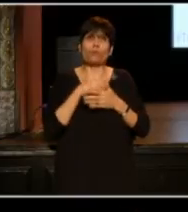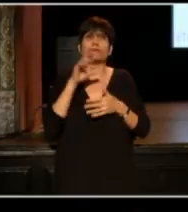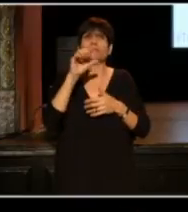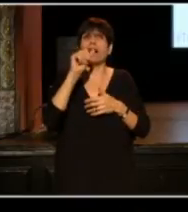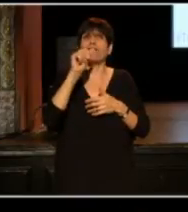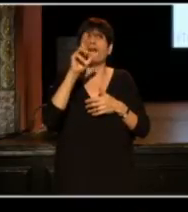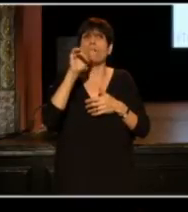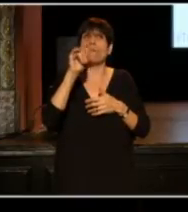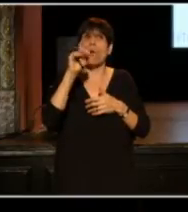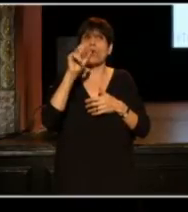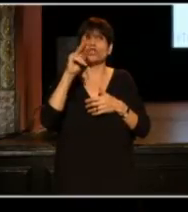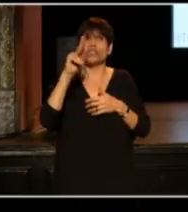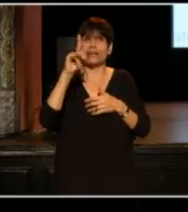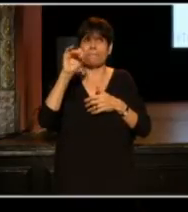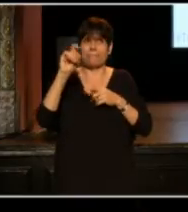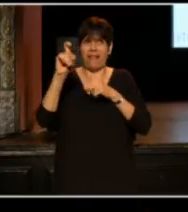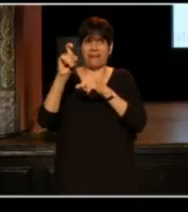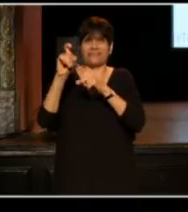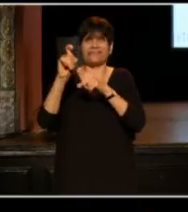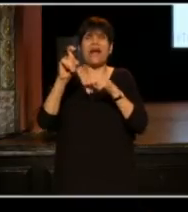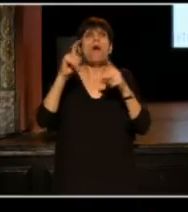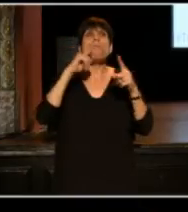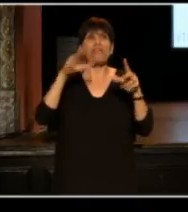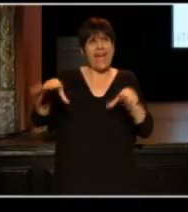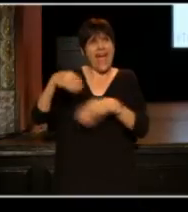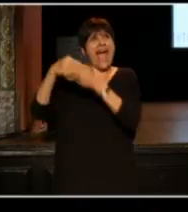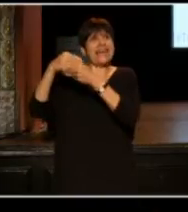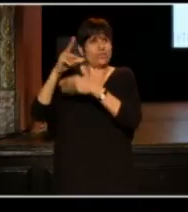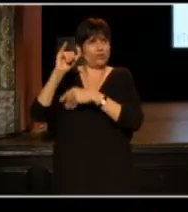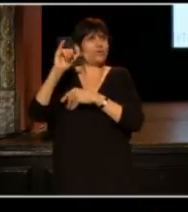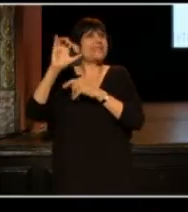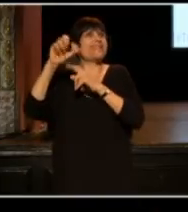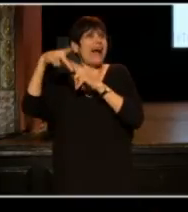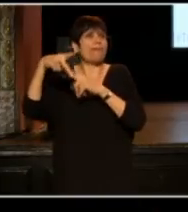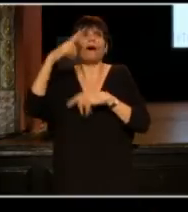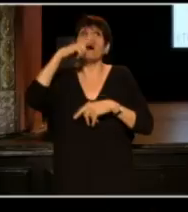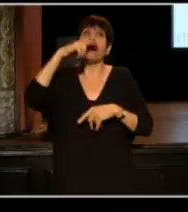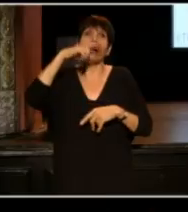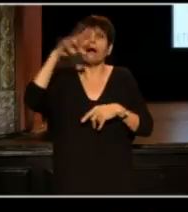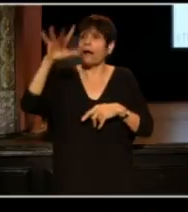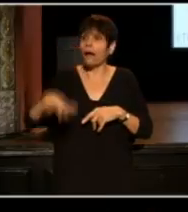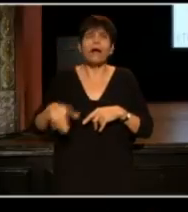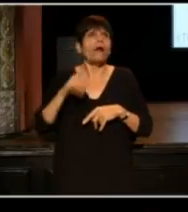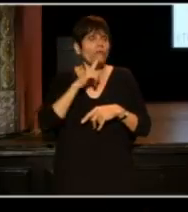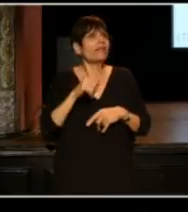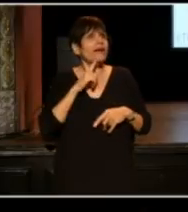because I'm pretty much out of time, but people wanted to be part of the show.